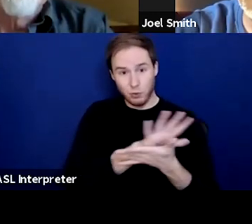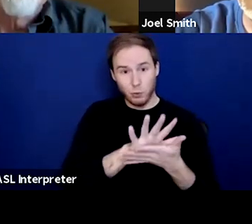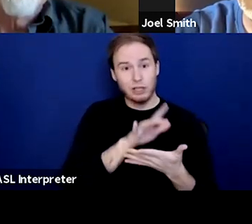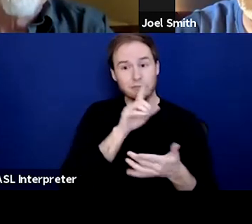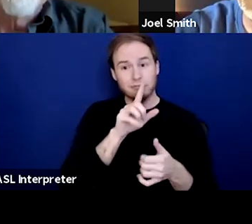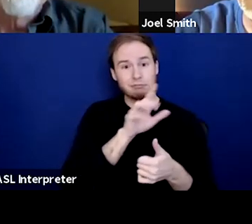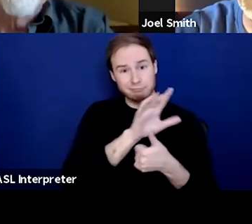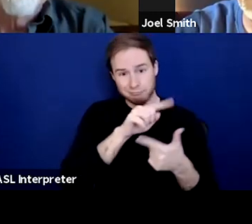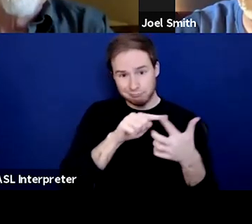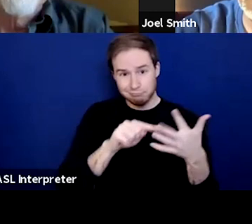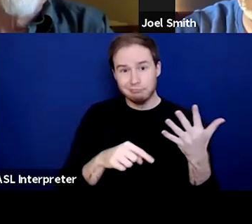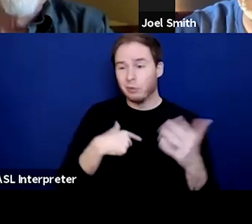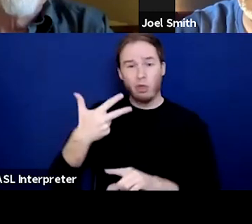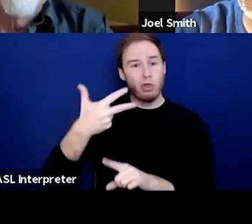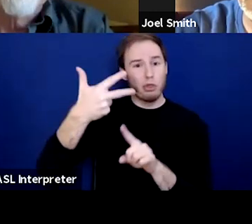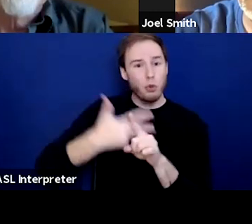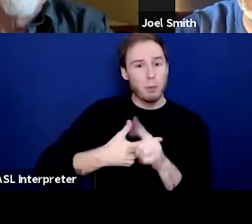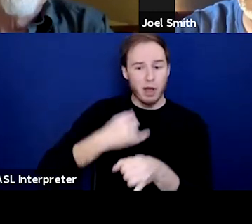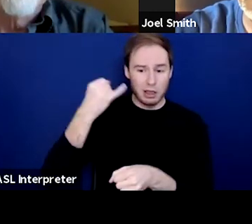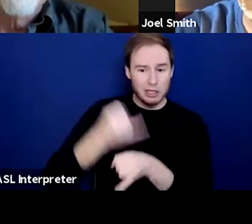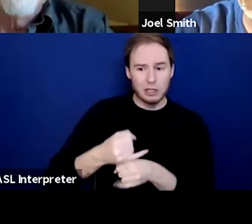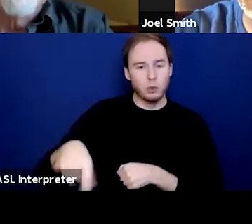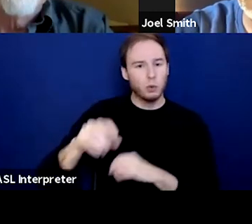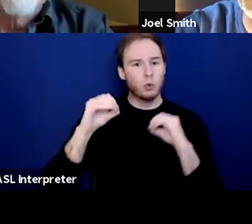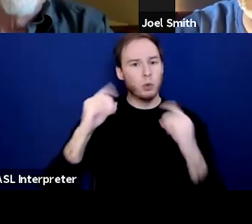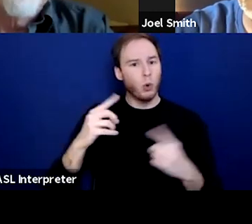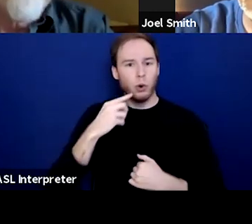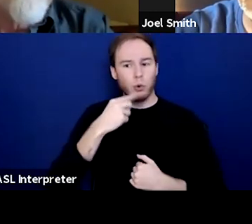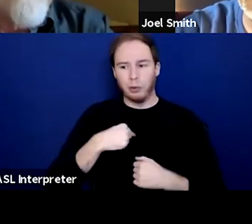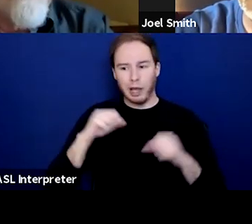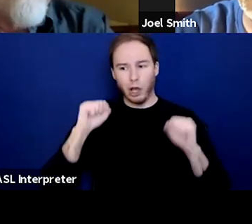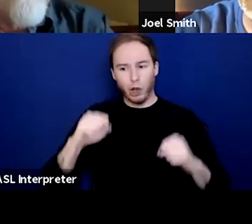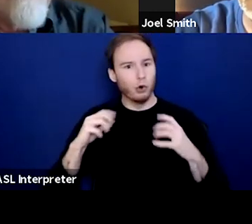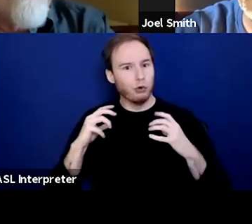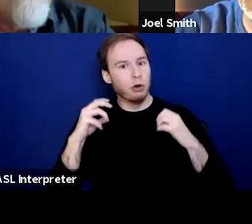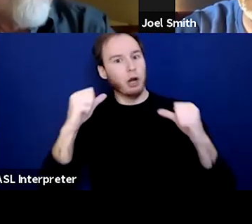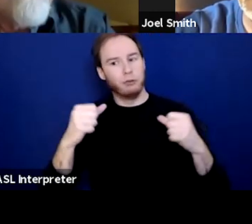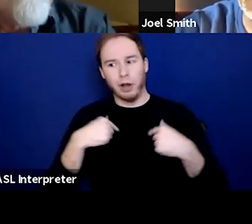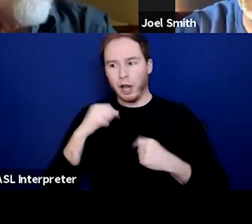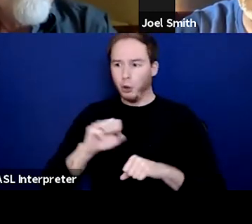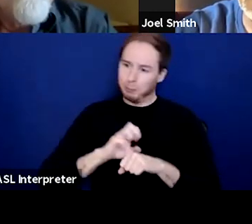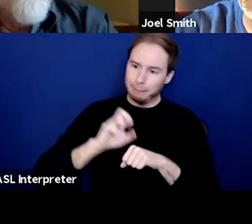and nobody told me what was possible for me and that I could recover from this and I could participate in it.